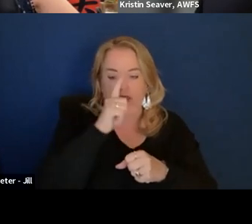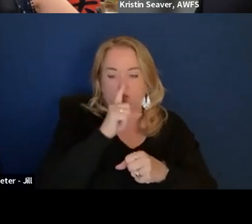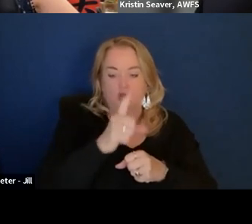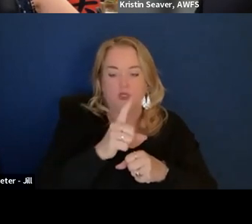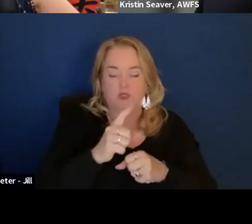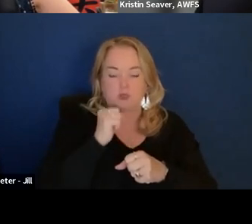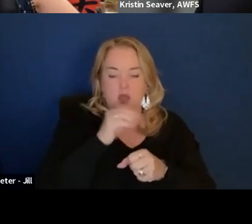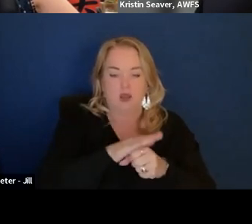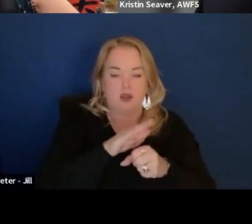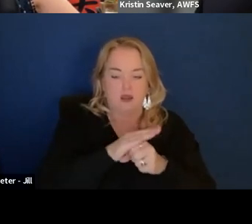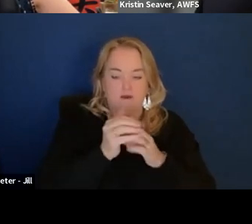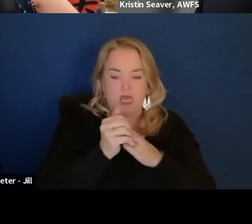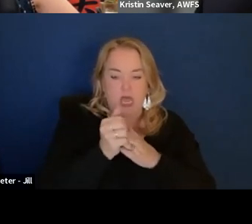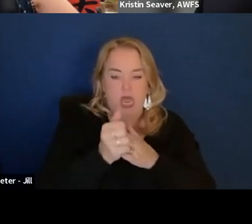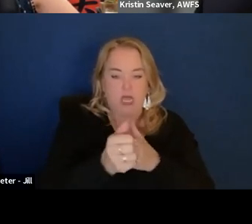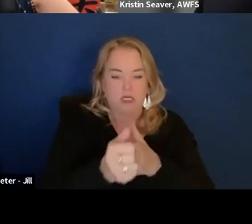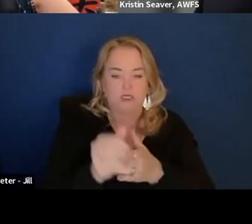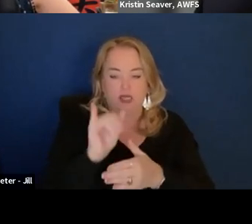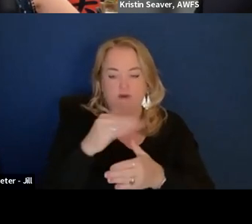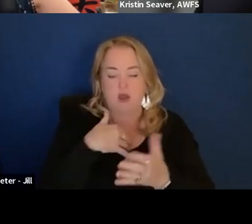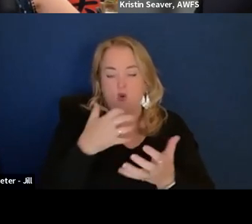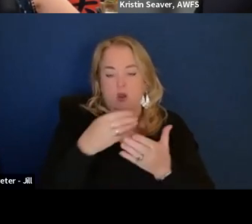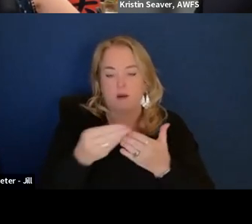Like if I want to buy a laptop sustainably okay.